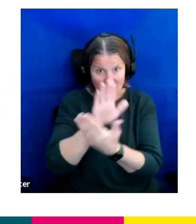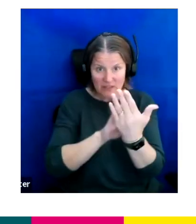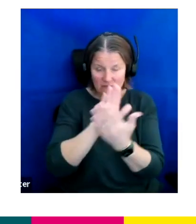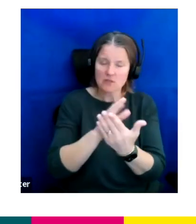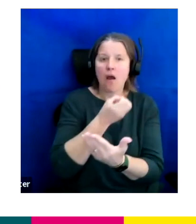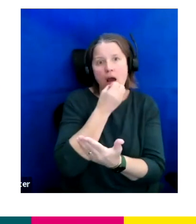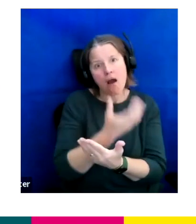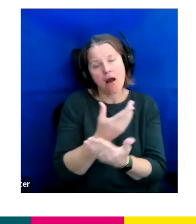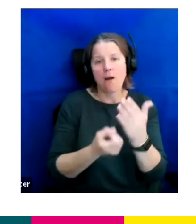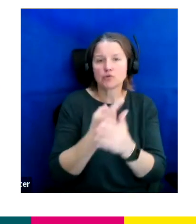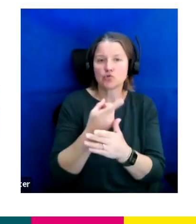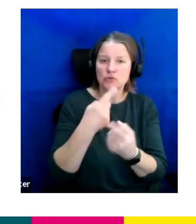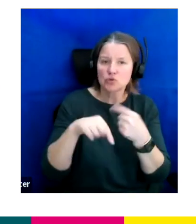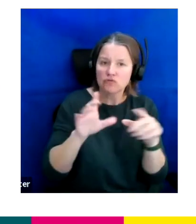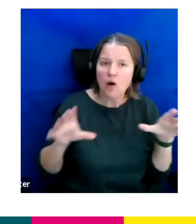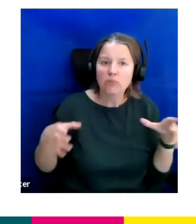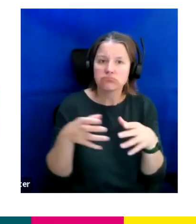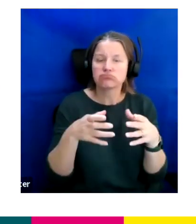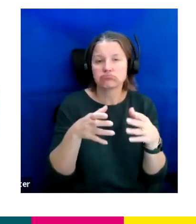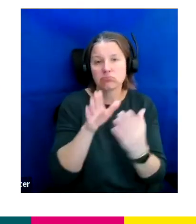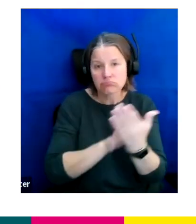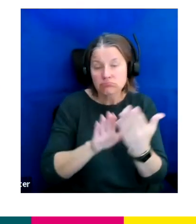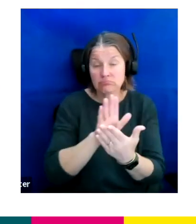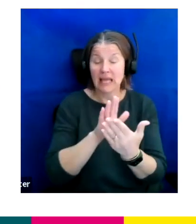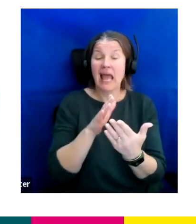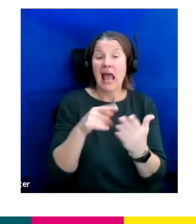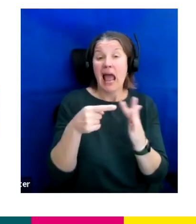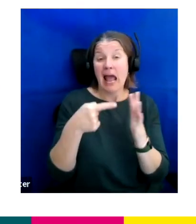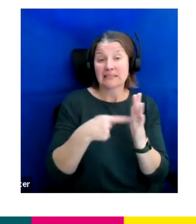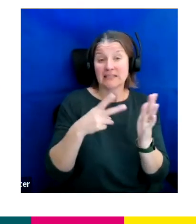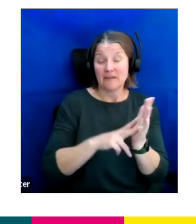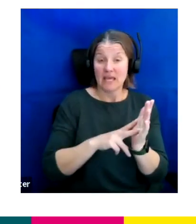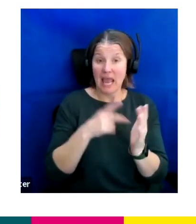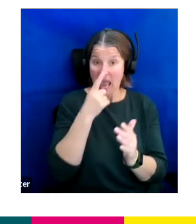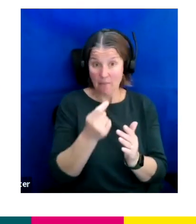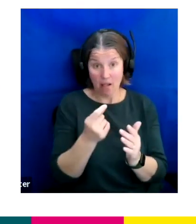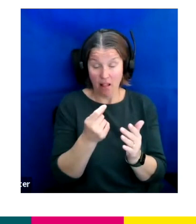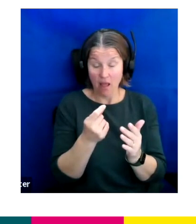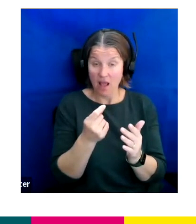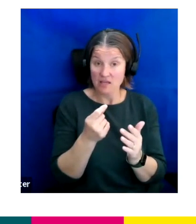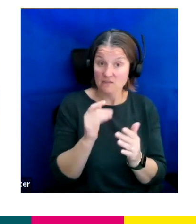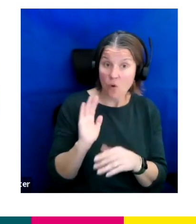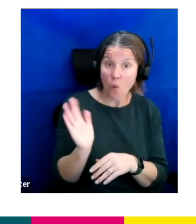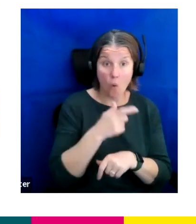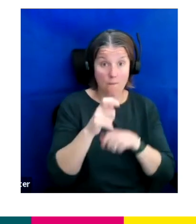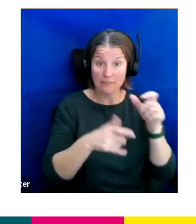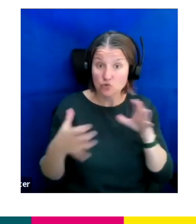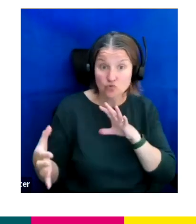ITV Able is something for all people at ITV to join whether you identify disabled or you